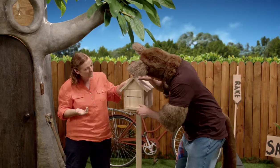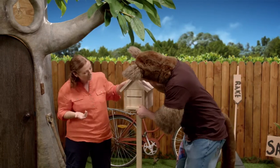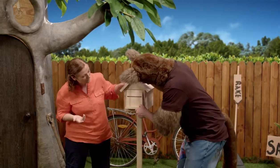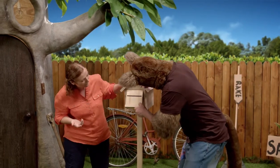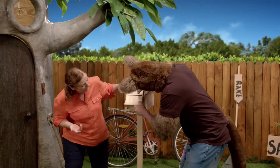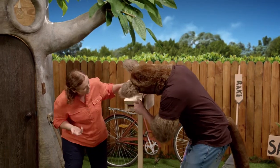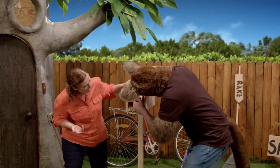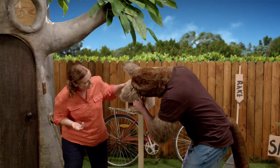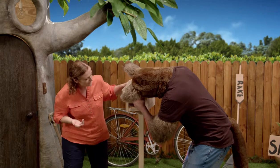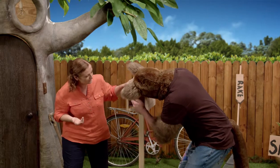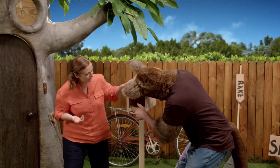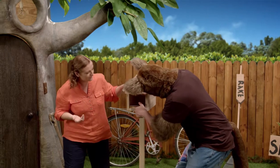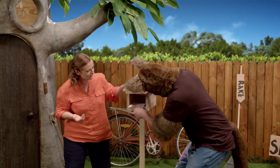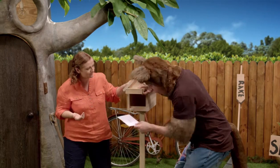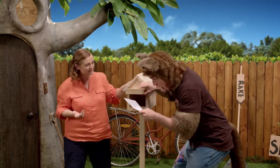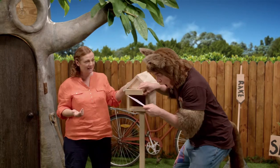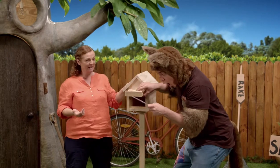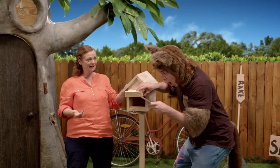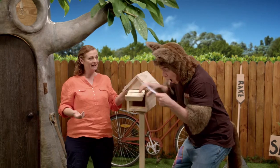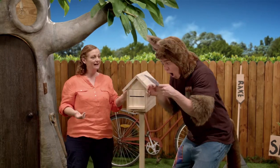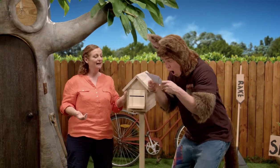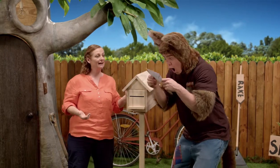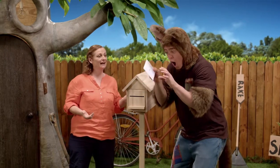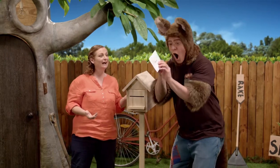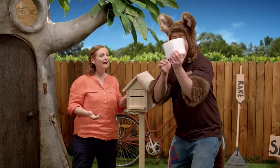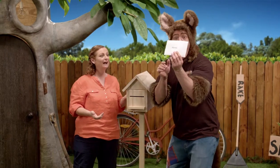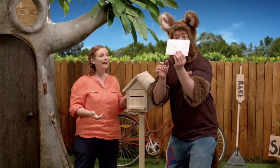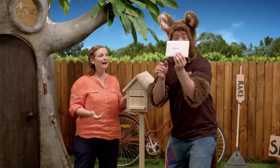There could be something in there. Hmm? Oh!